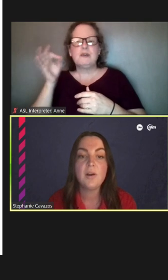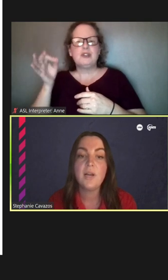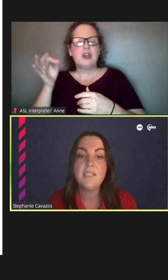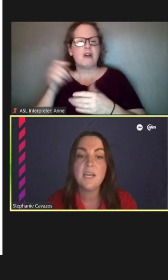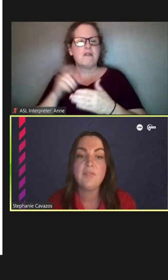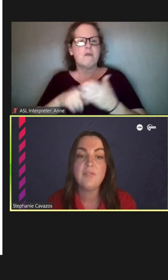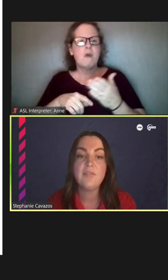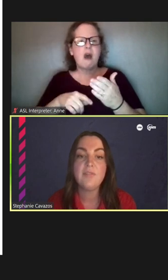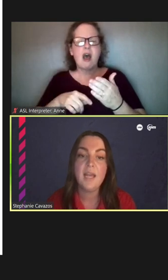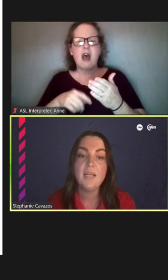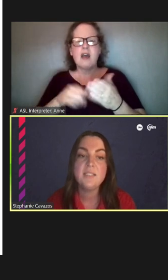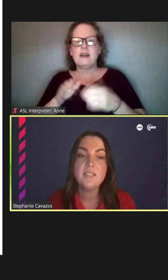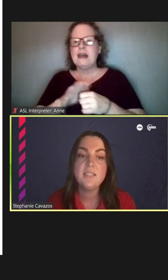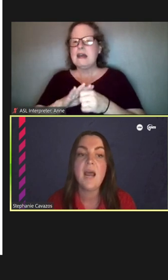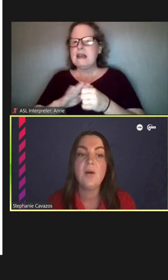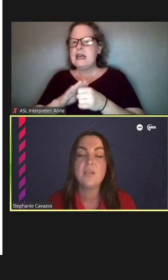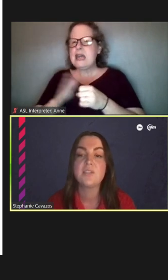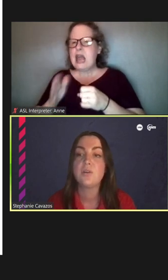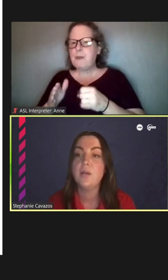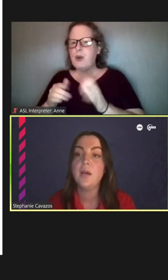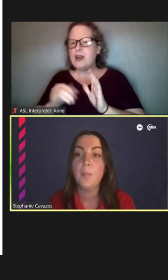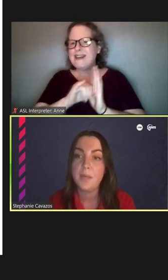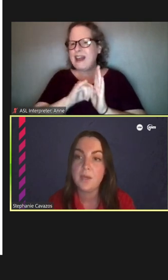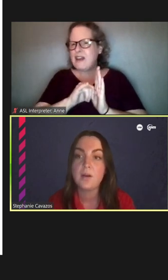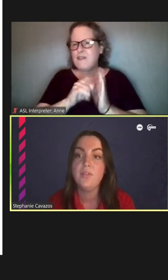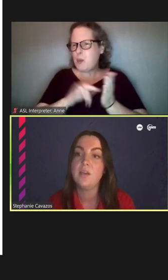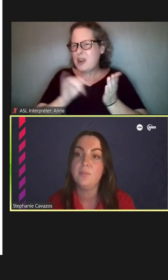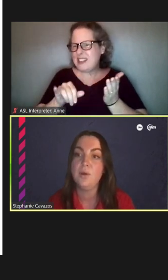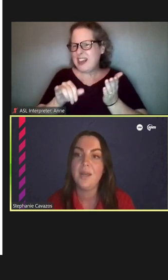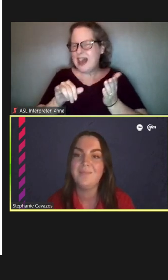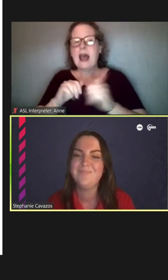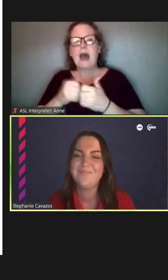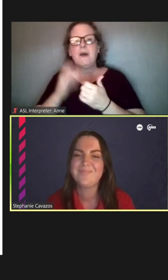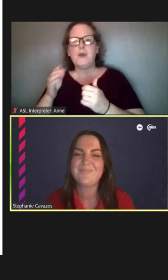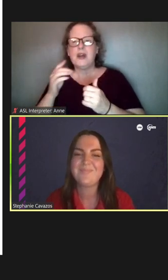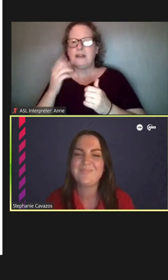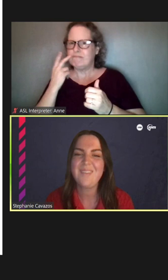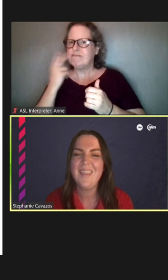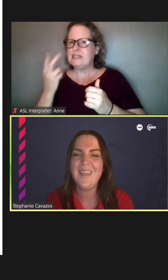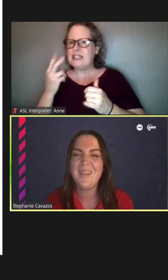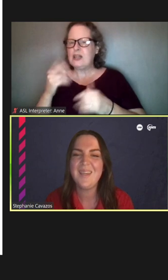Neighborhood Identifier is and then how these are going to appear in the community. Thank you.